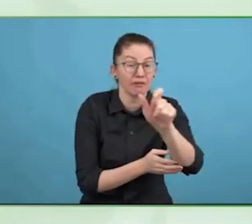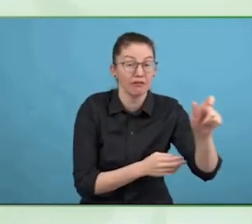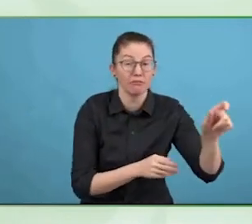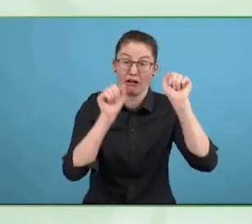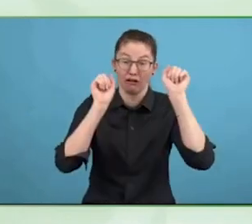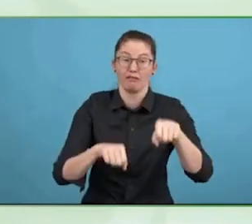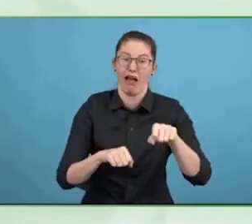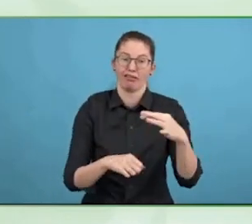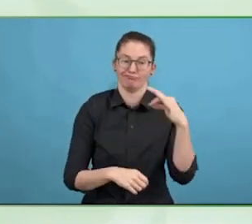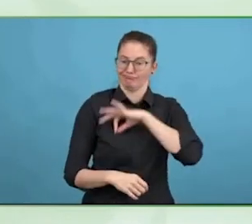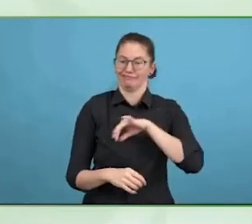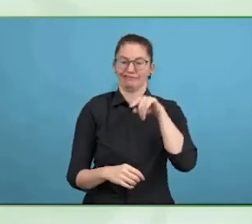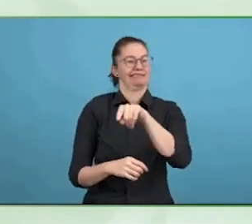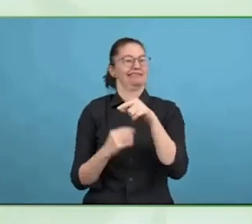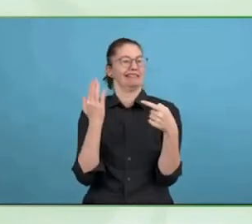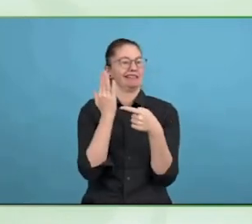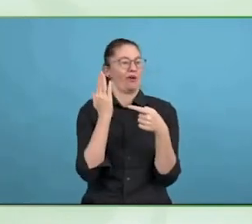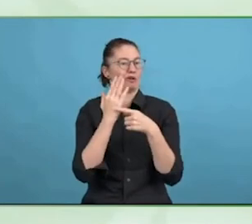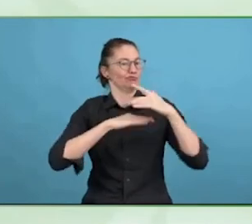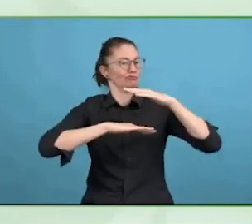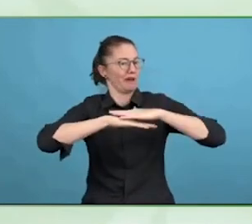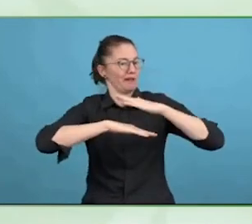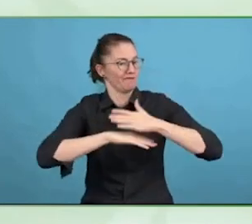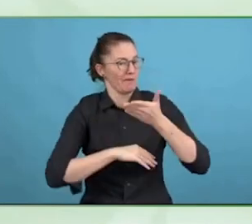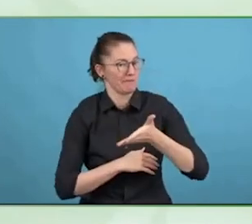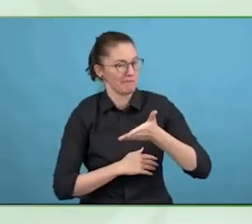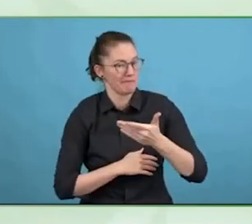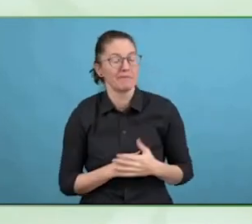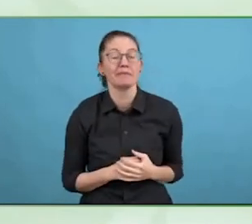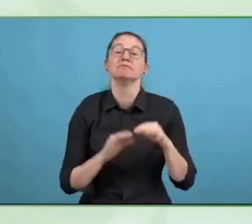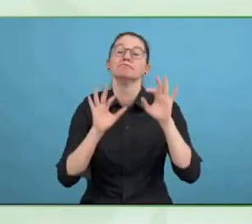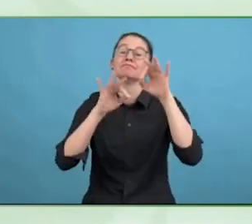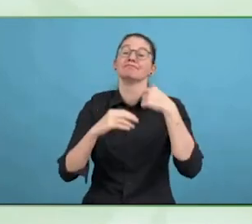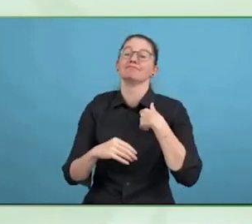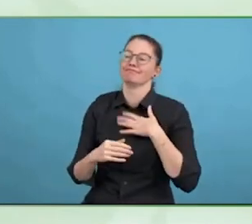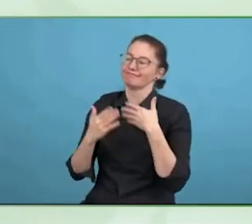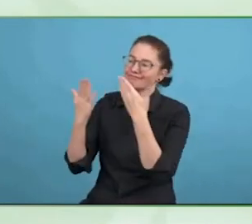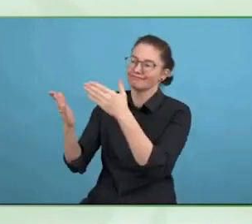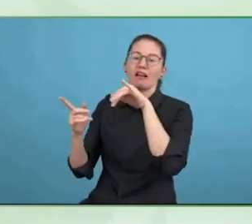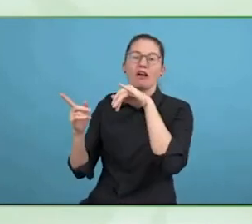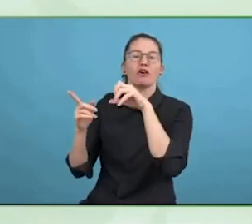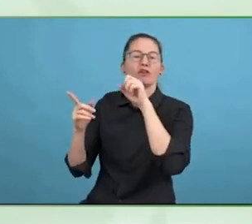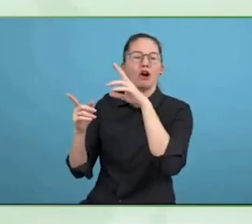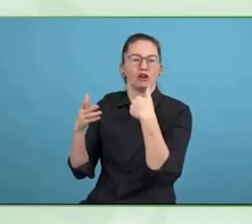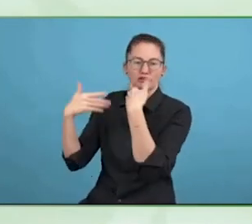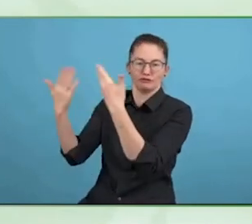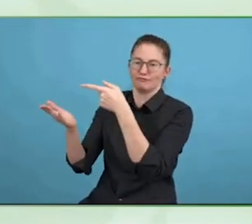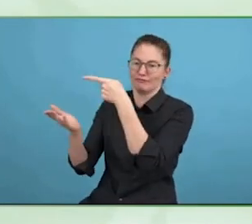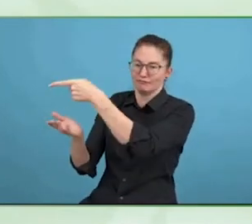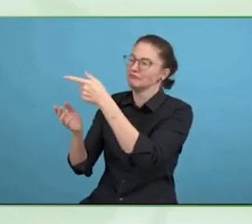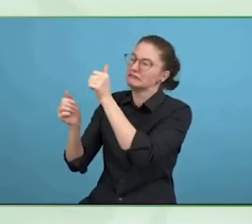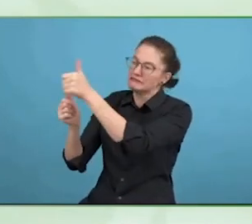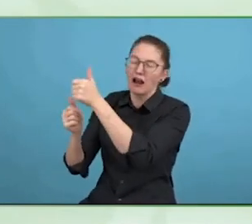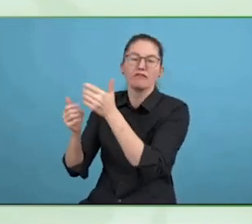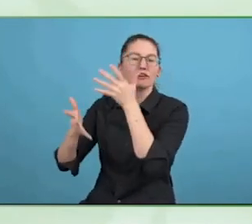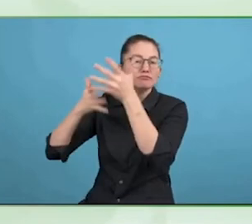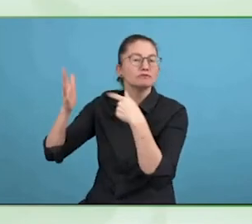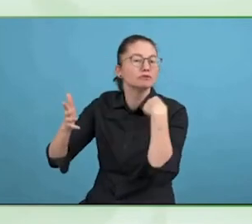noticing with his customers and his industry colleagues in the media accessibility area.